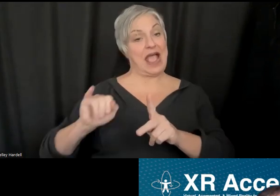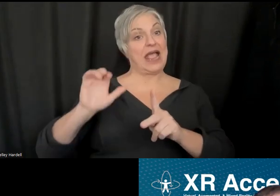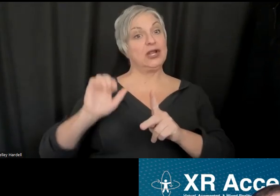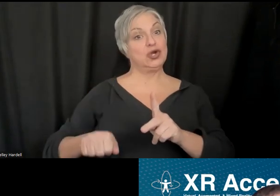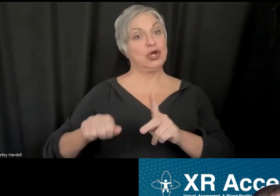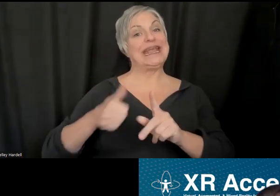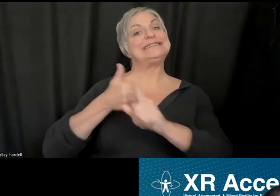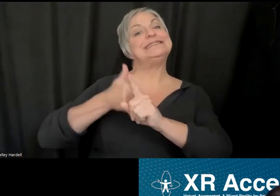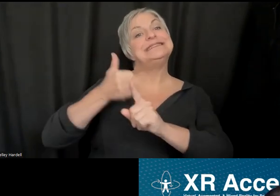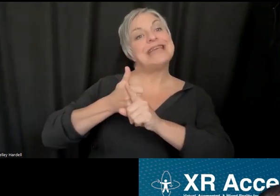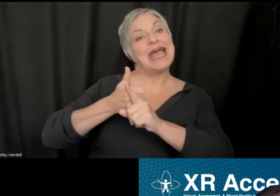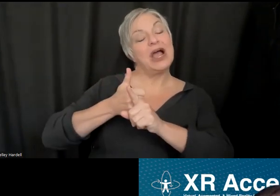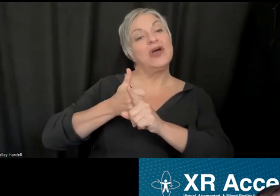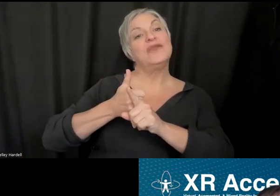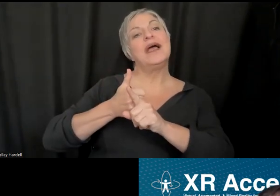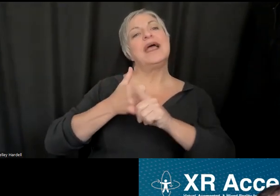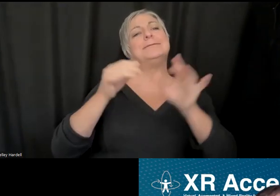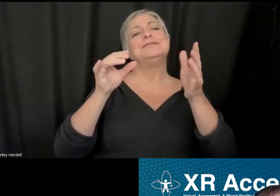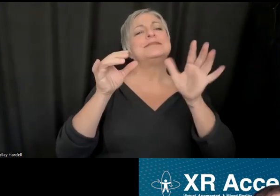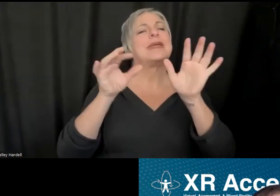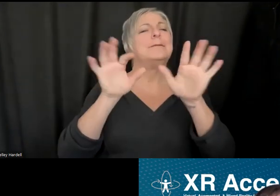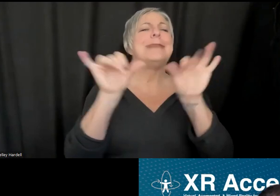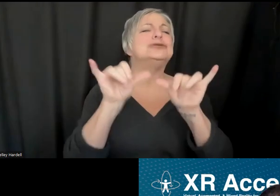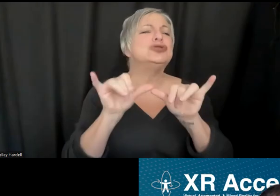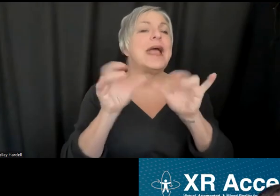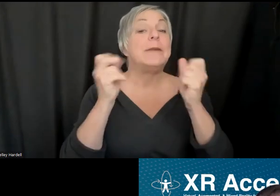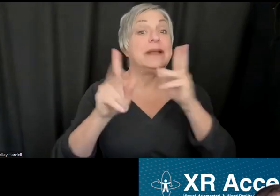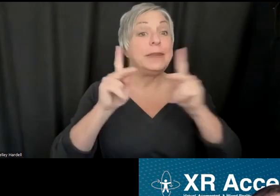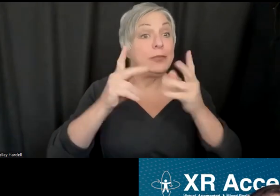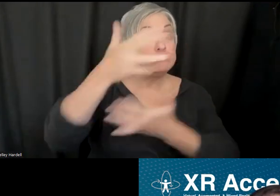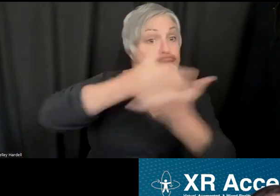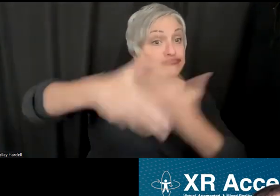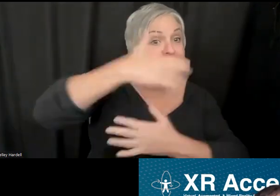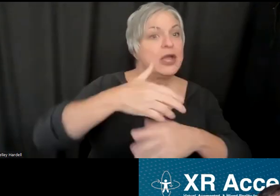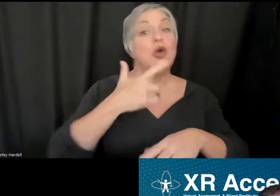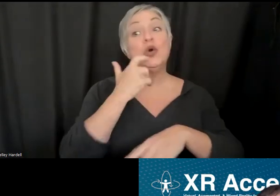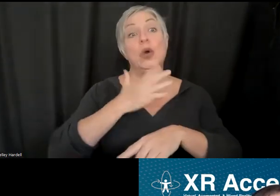how many people are your friends, look kind of an event